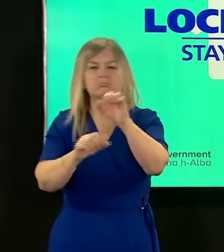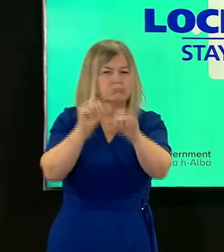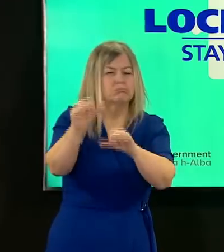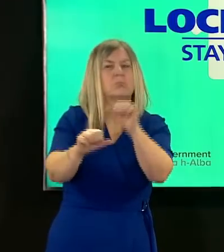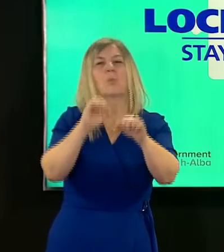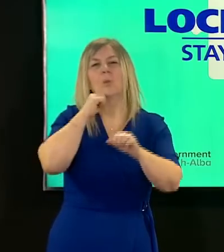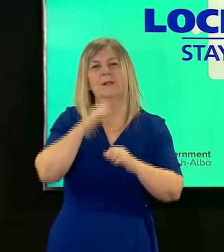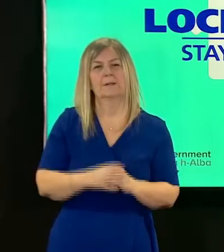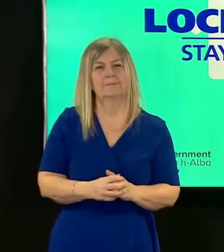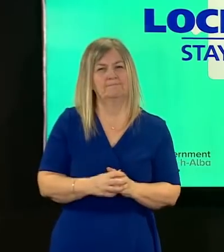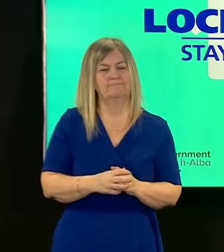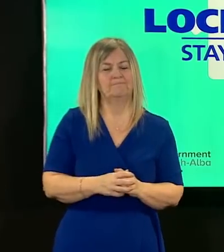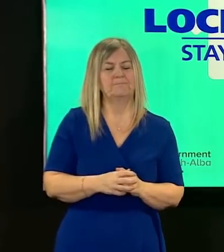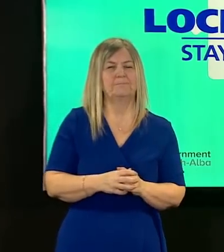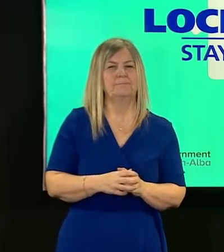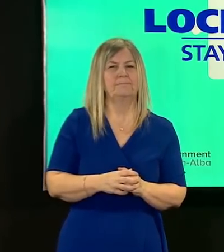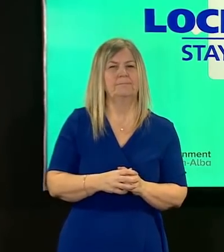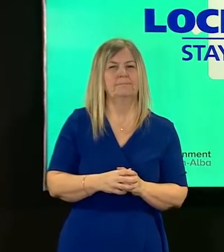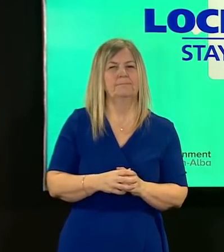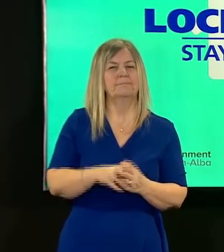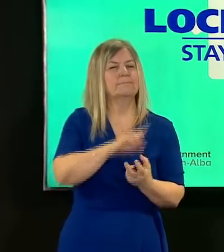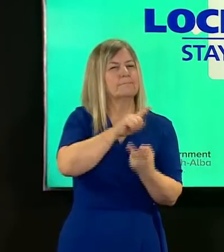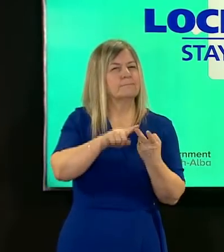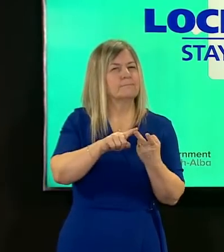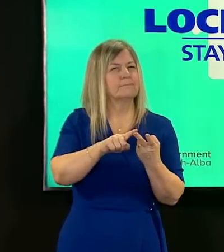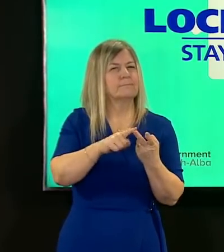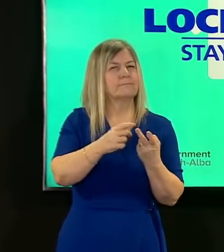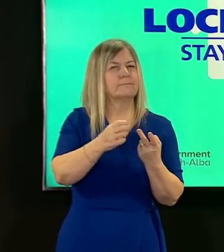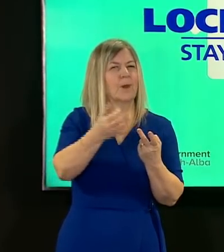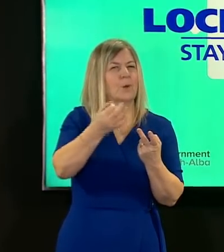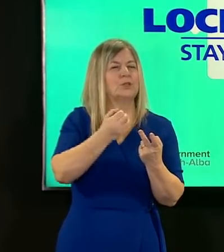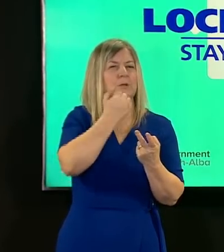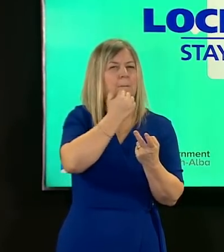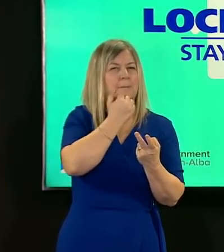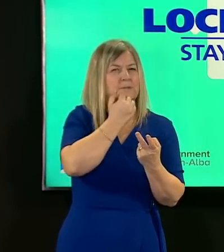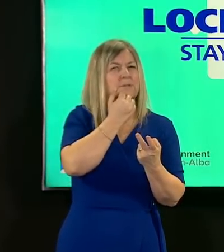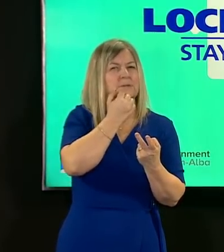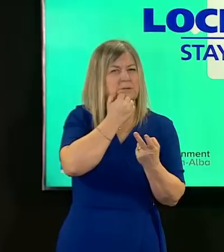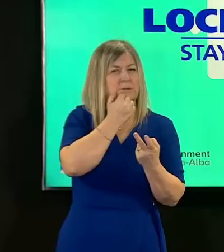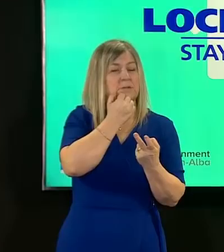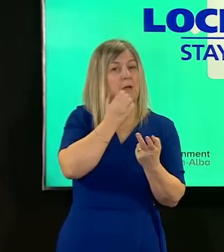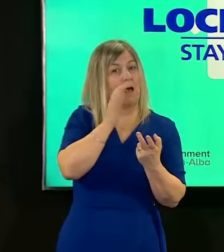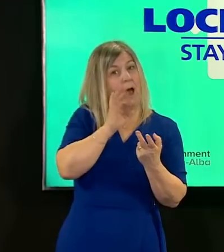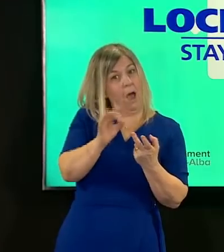on your your other question about uh the numbers uh who have been asked to self-isolate i don't